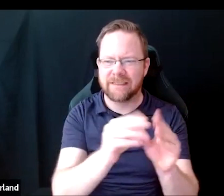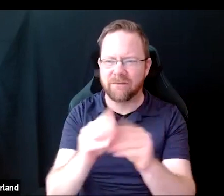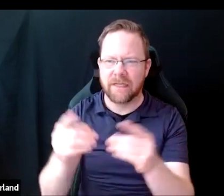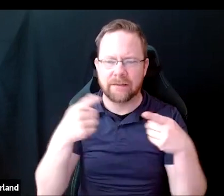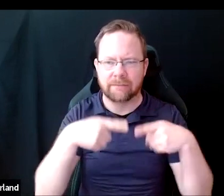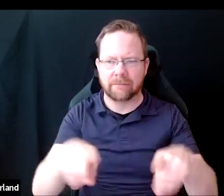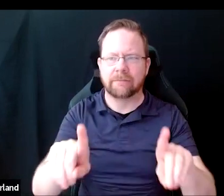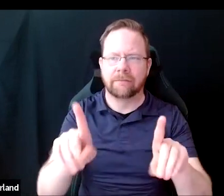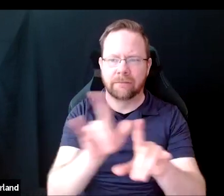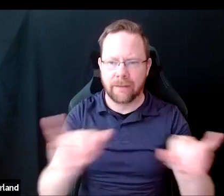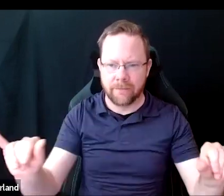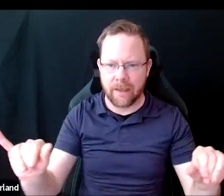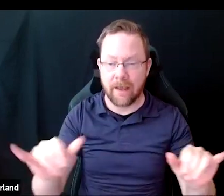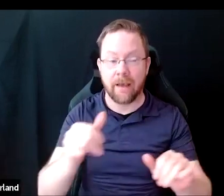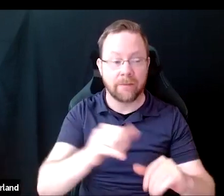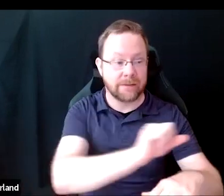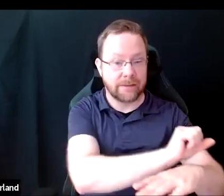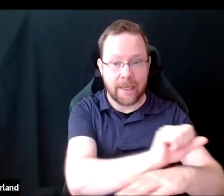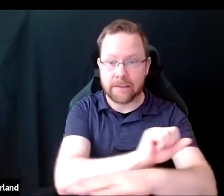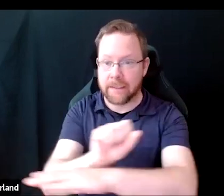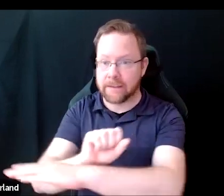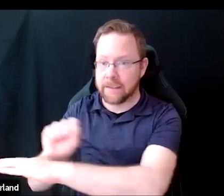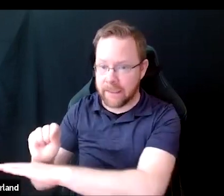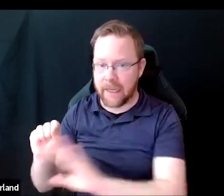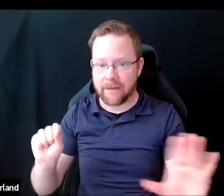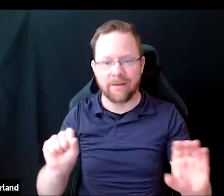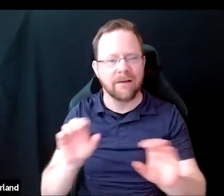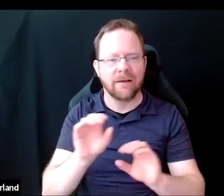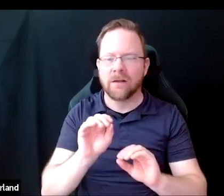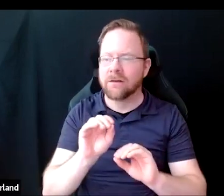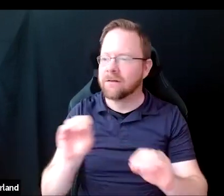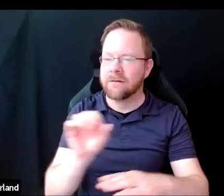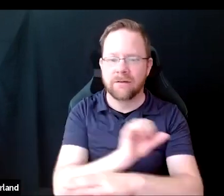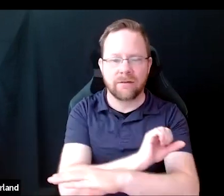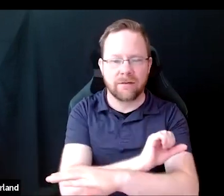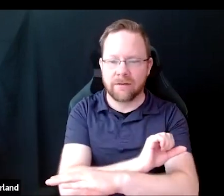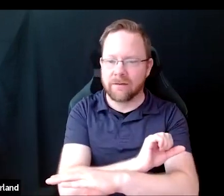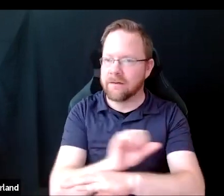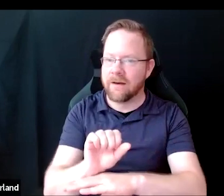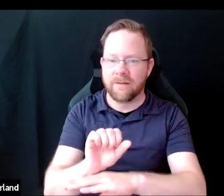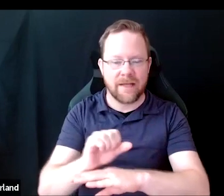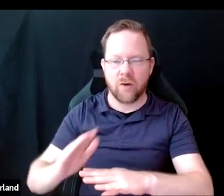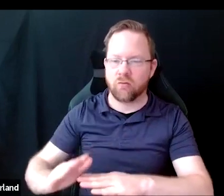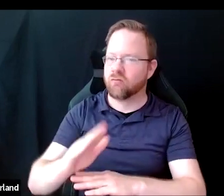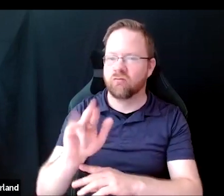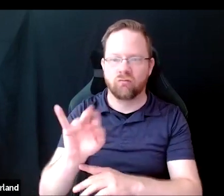Each room had a stage, and none of the stages had ramps. They all had stairs. In some cases the stairs